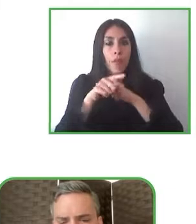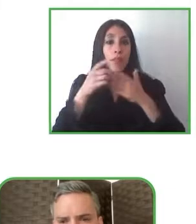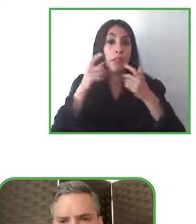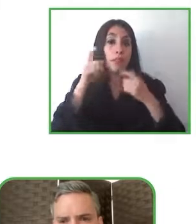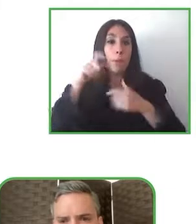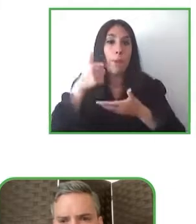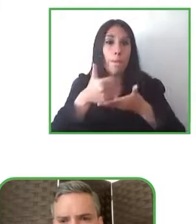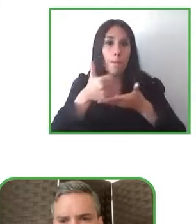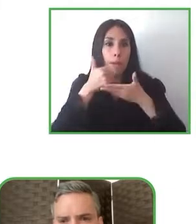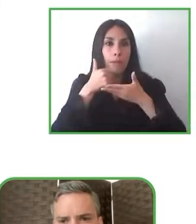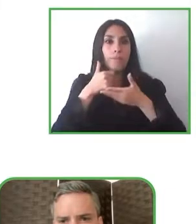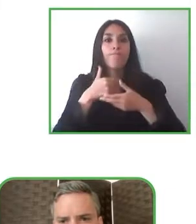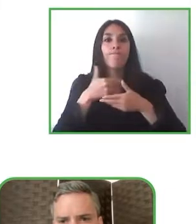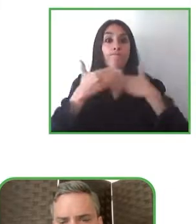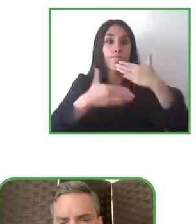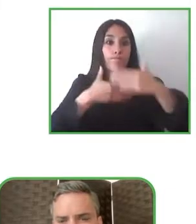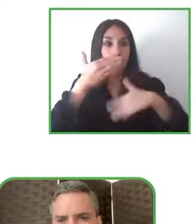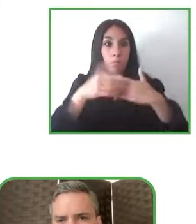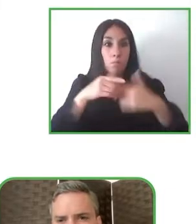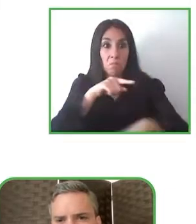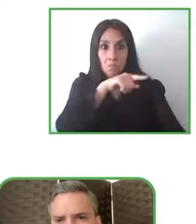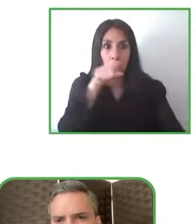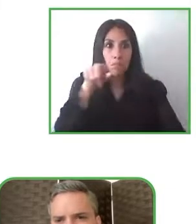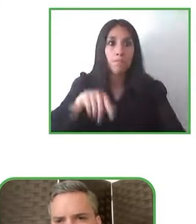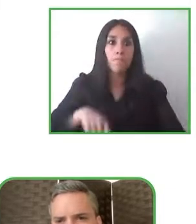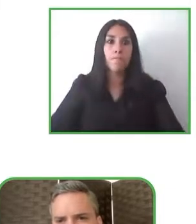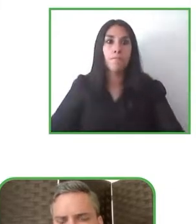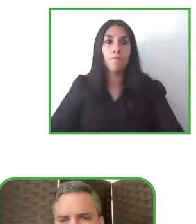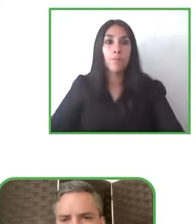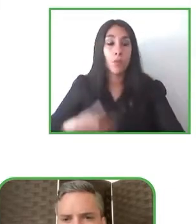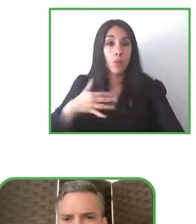and we need them to be sustainable it's important to involve people